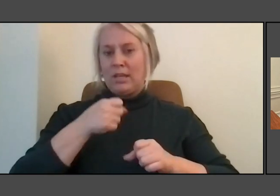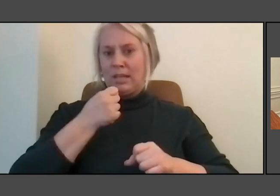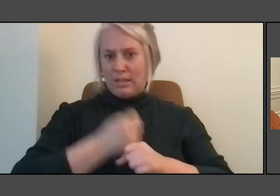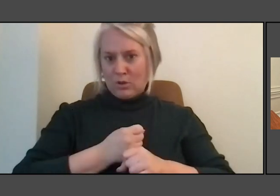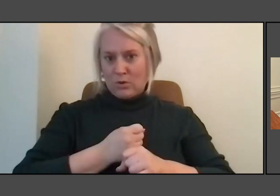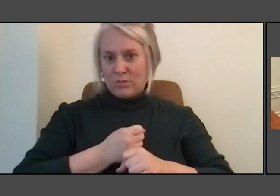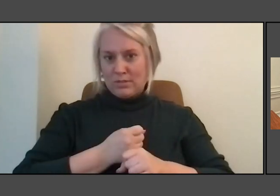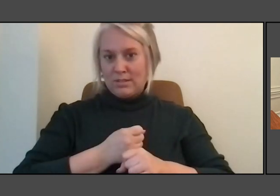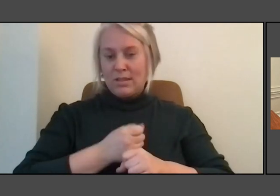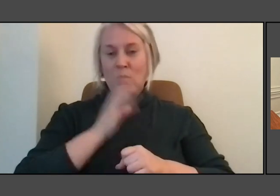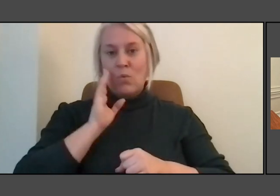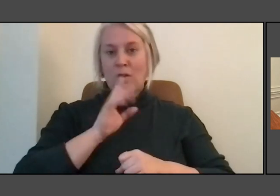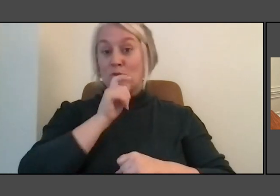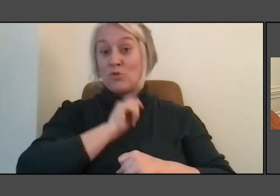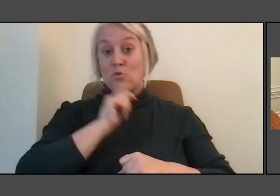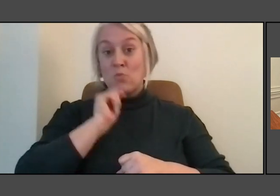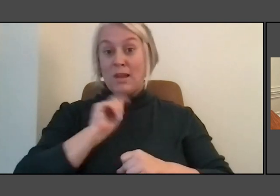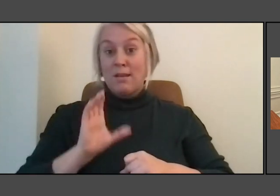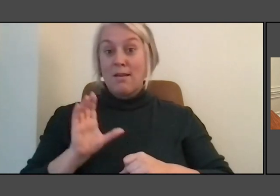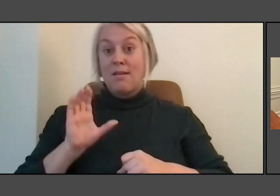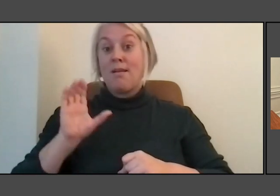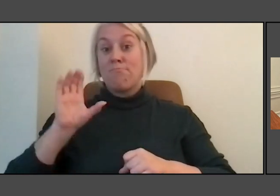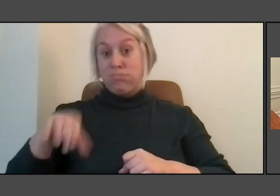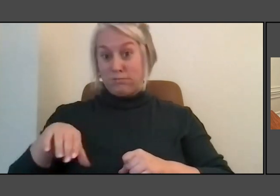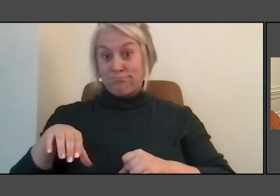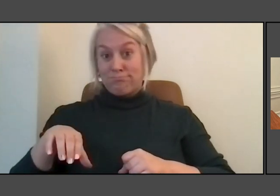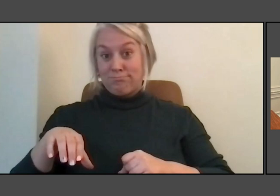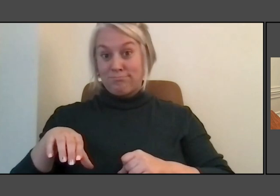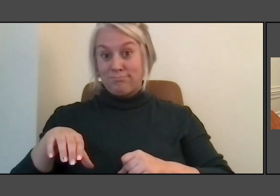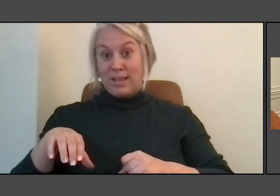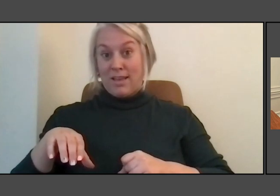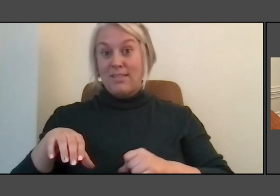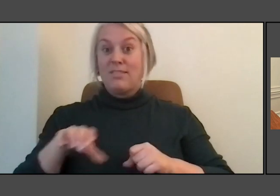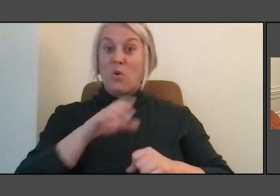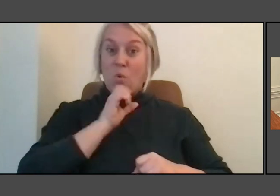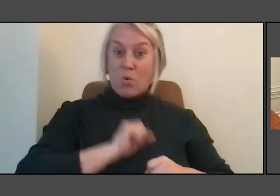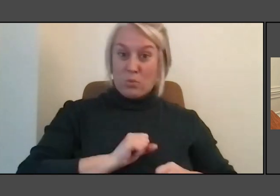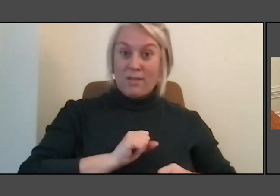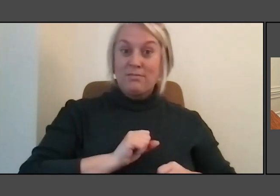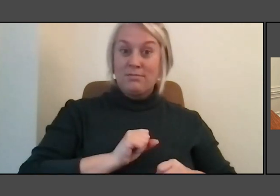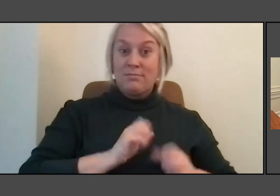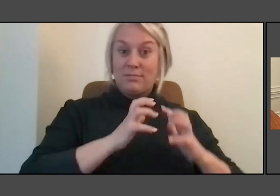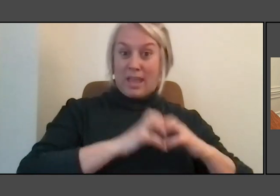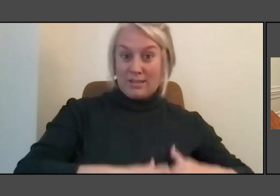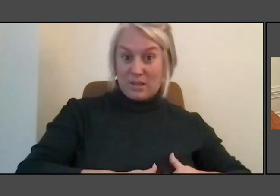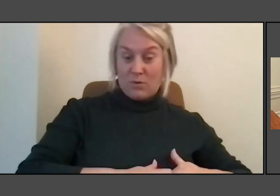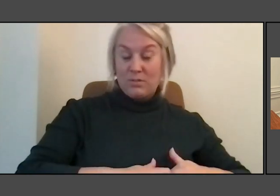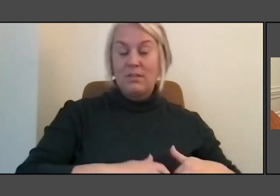it's beautiful, and it's been going on for generations and generations. I love this one site.